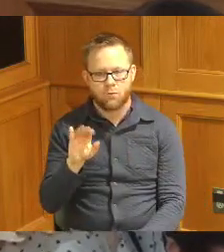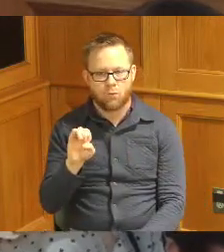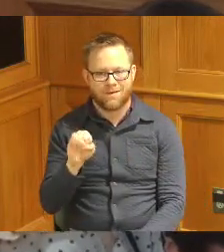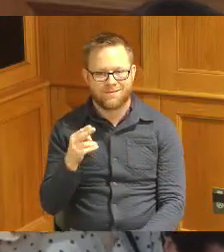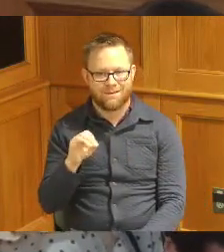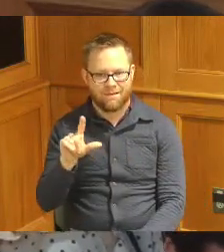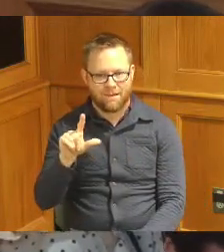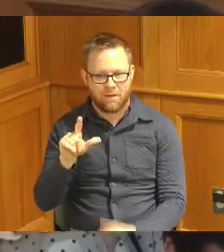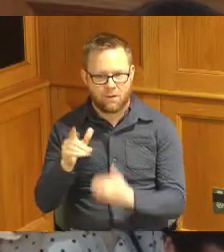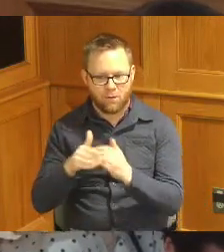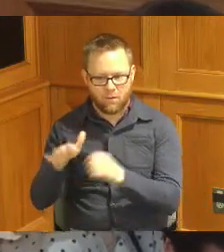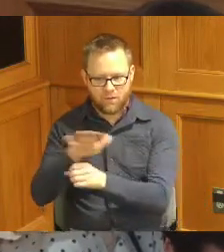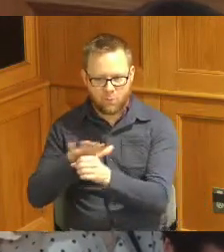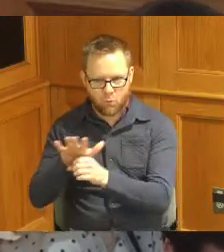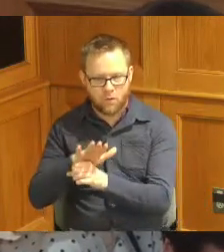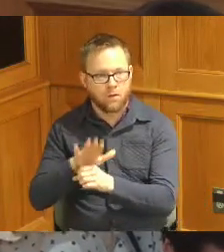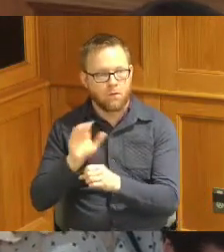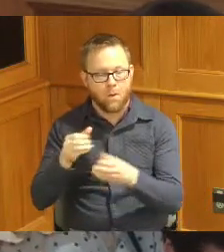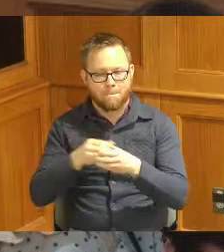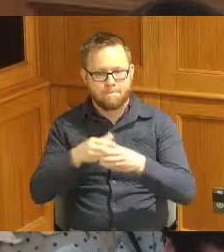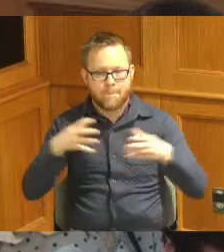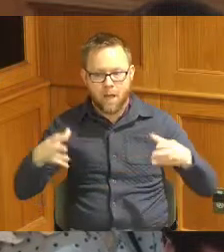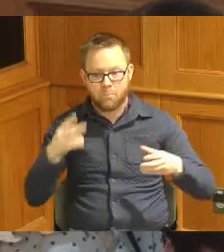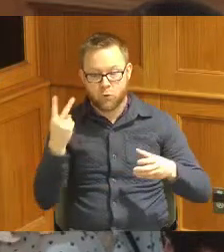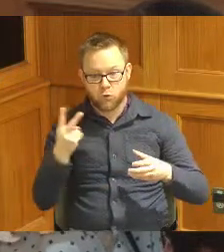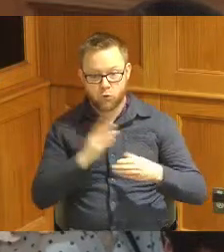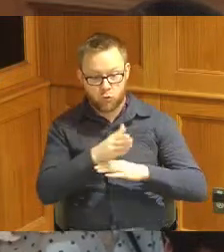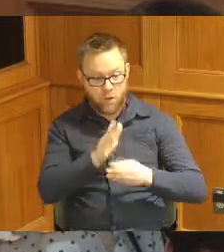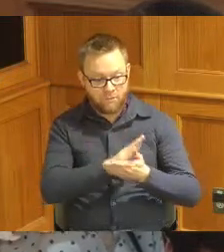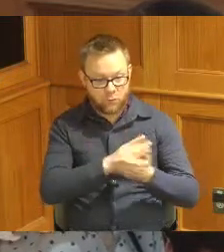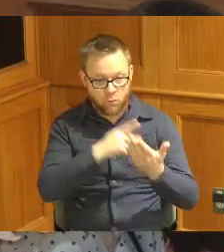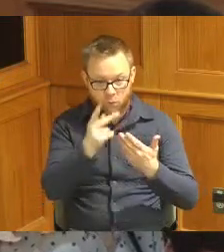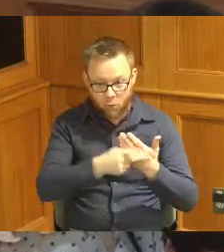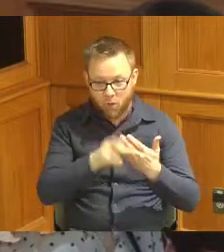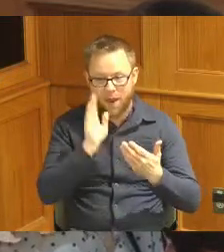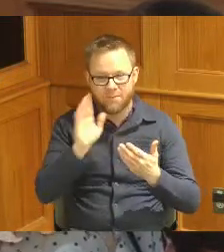they will expand to after school programs and add more activities to build connections